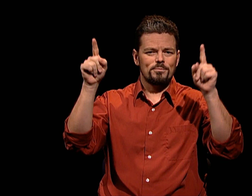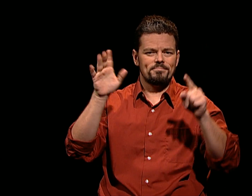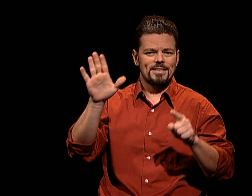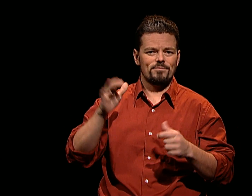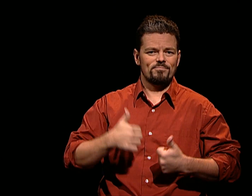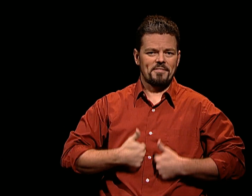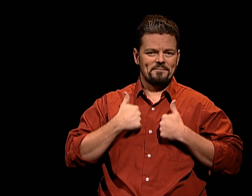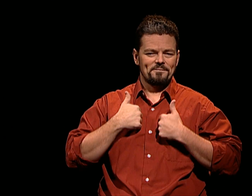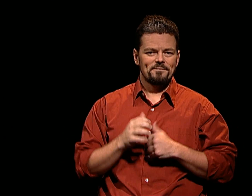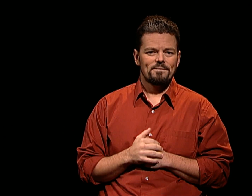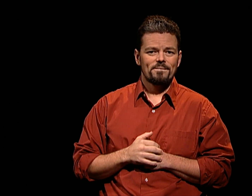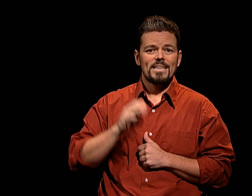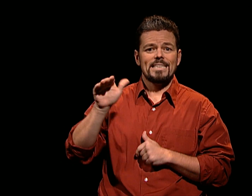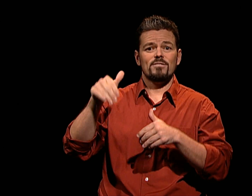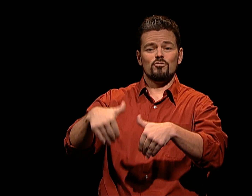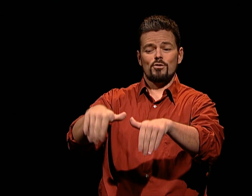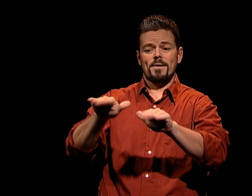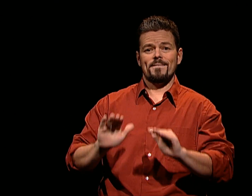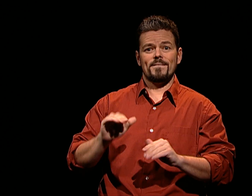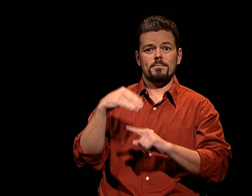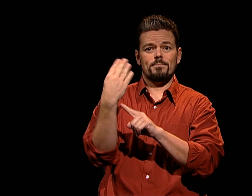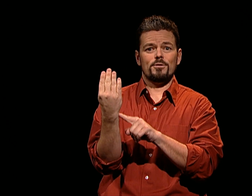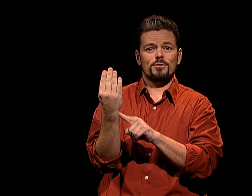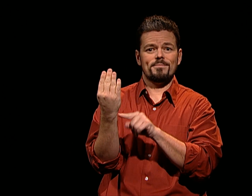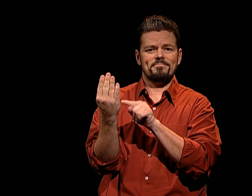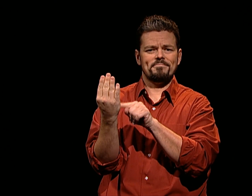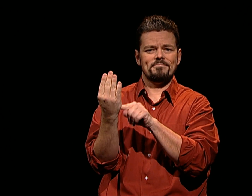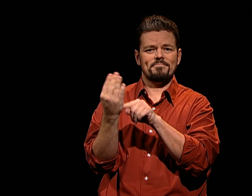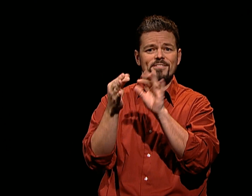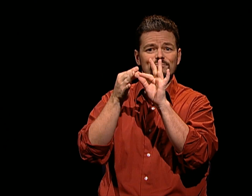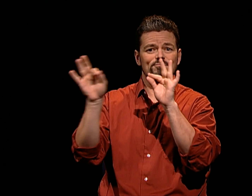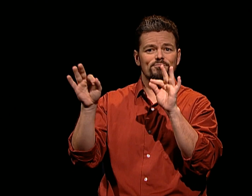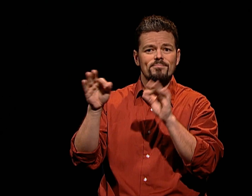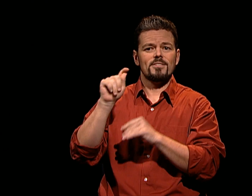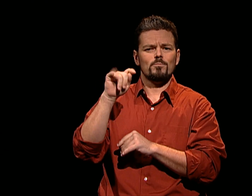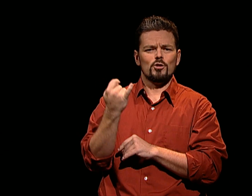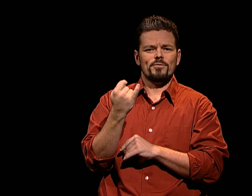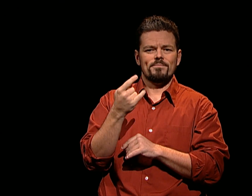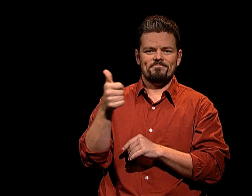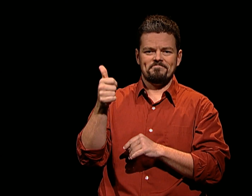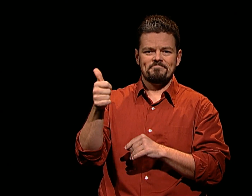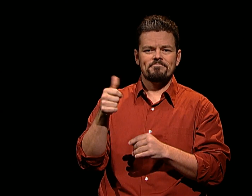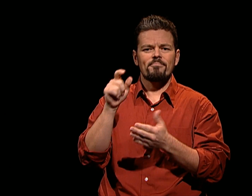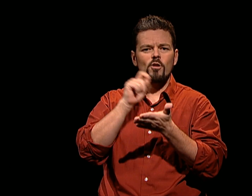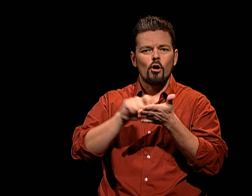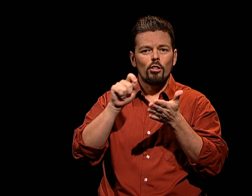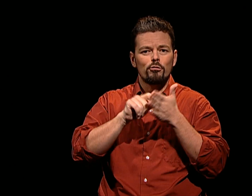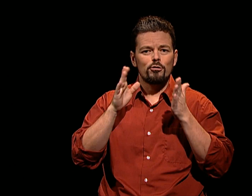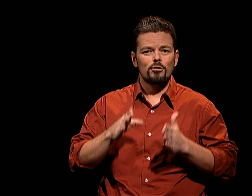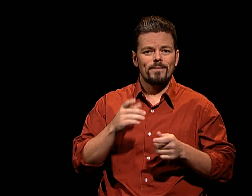FOR WHICH HE WROTE THE INSCRIPTION, THERE IS NO MENTION OF THESE OFFICES. IT READS THAT THOMAS JEFFERSON WAS,